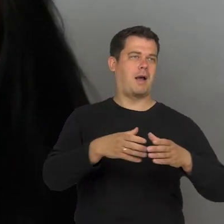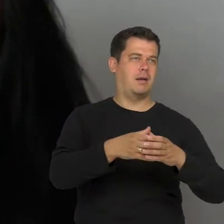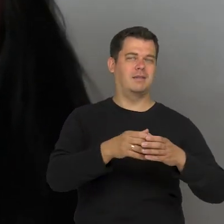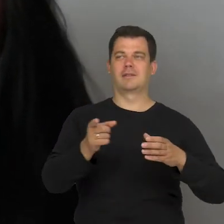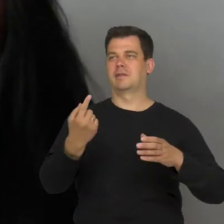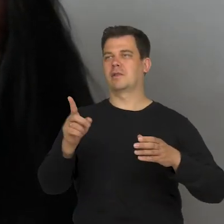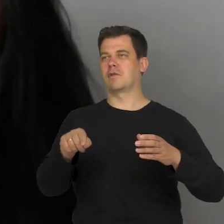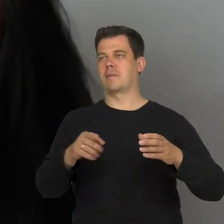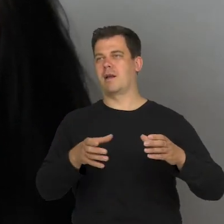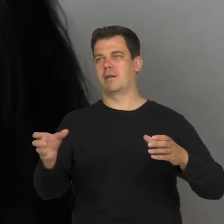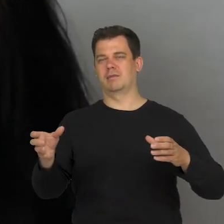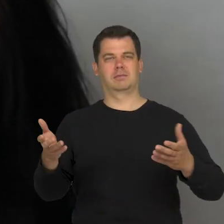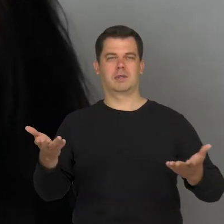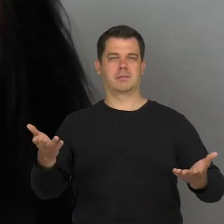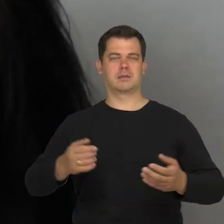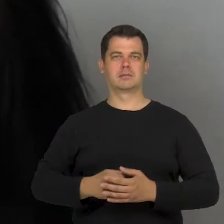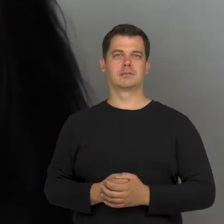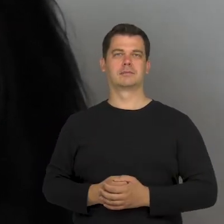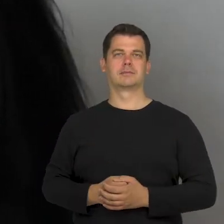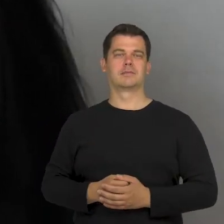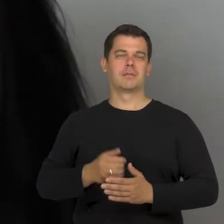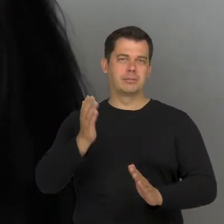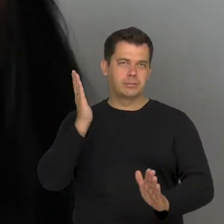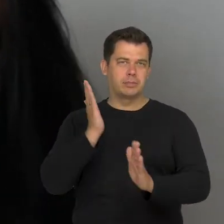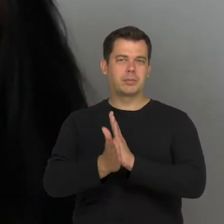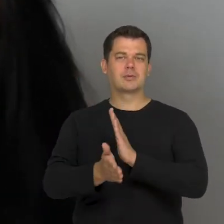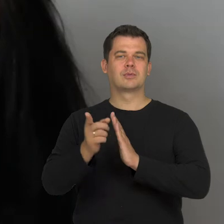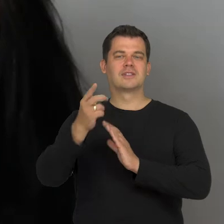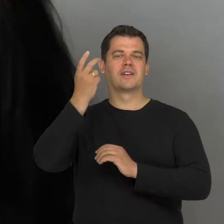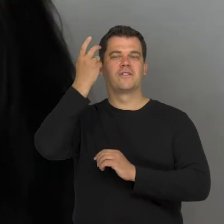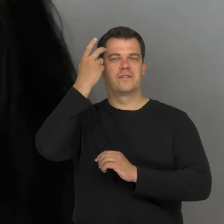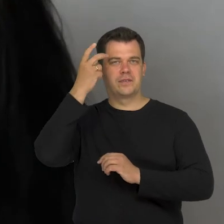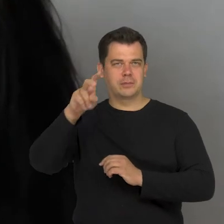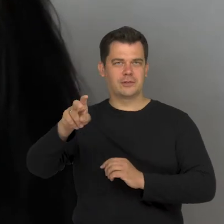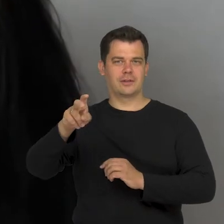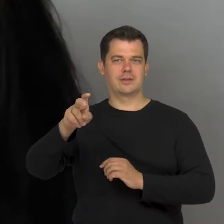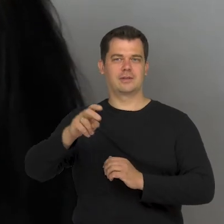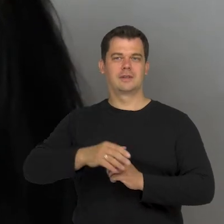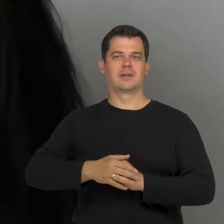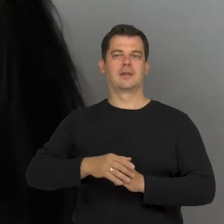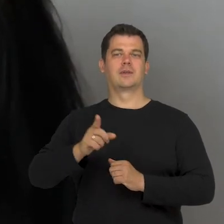or someone who is normal and someone else is abnormal. It's just a construct, an idea,